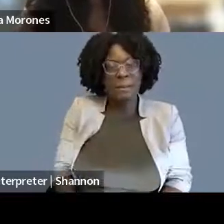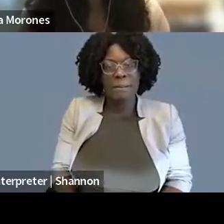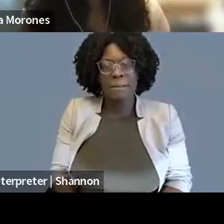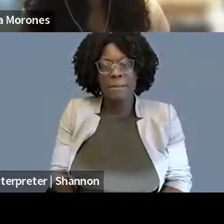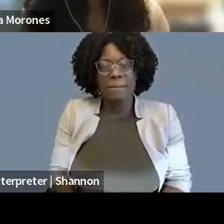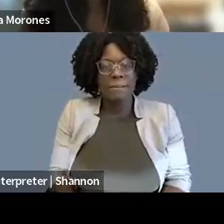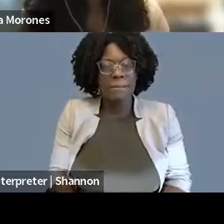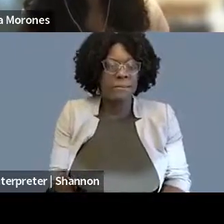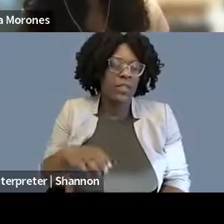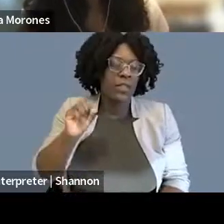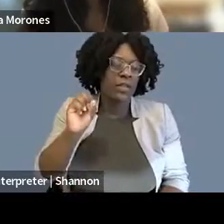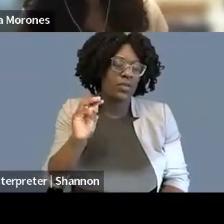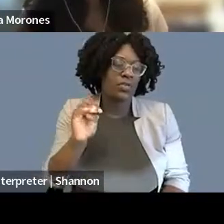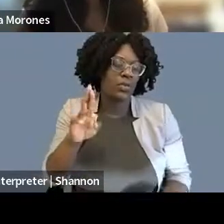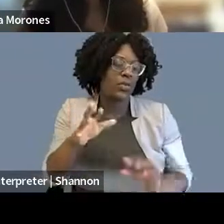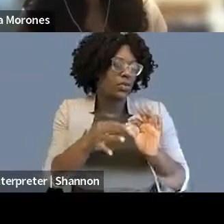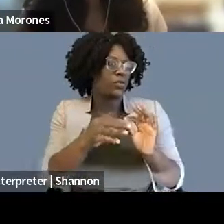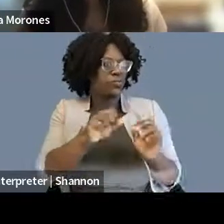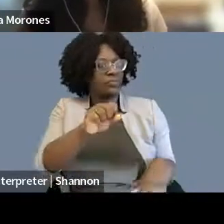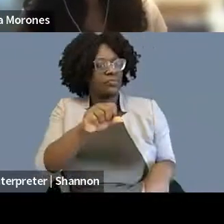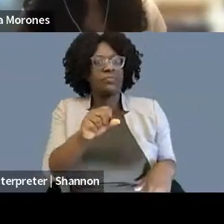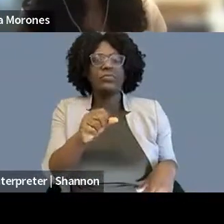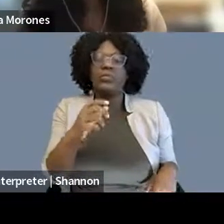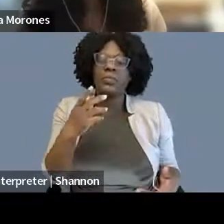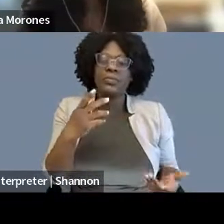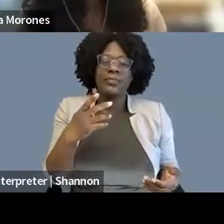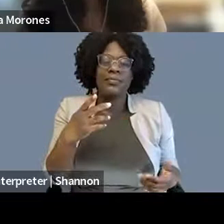is just like sort of dive in, get experience, find a mentor,